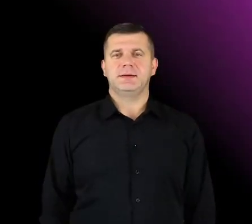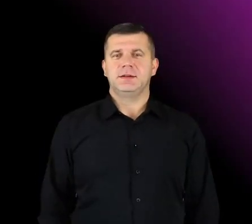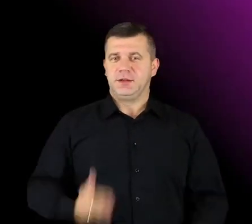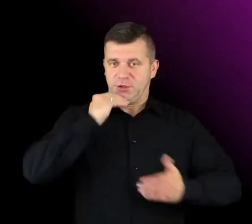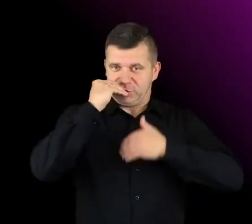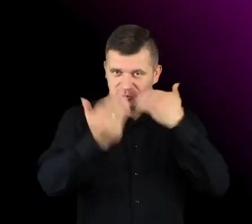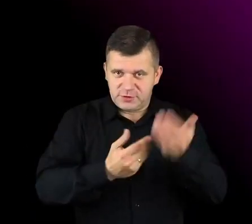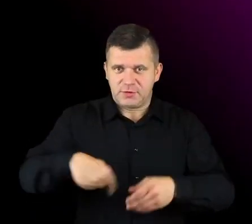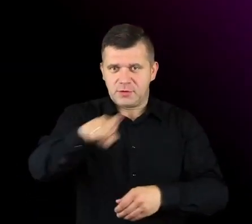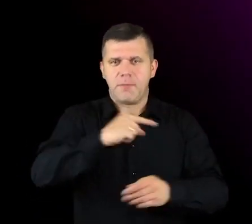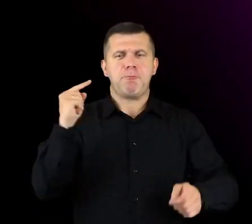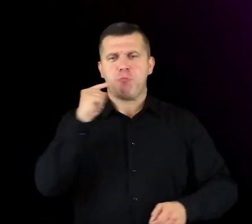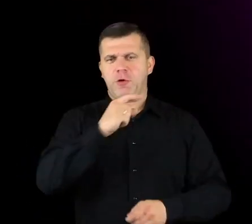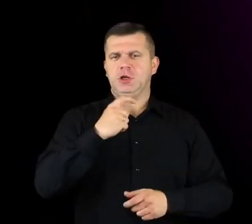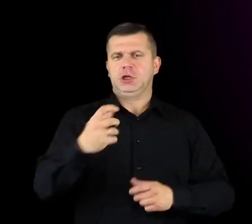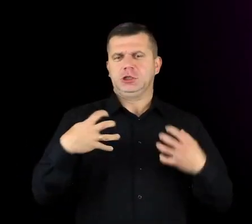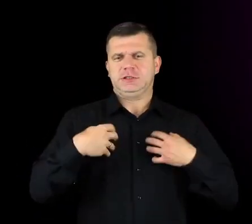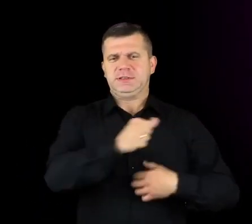My wishes for you: learn to live just for yourself.